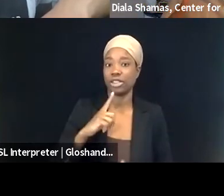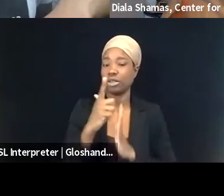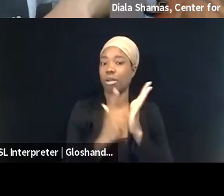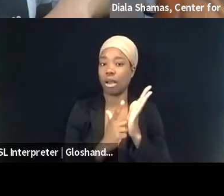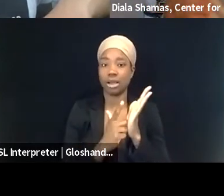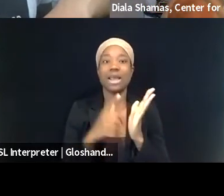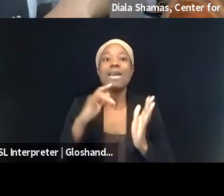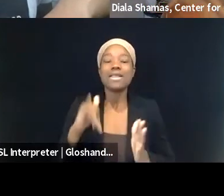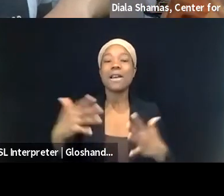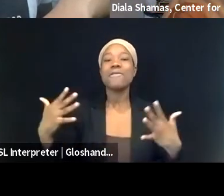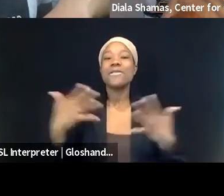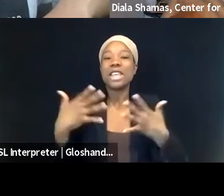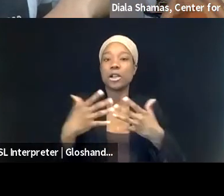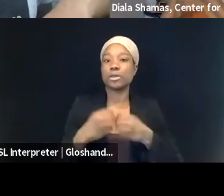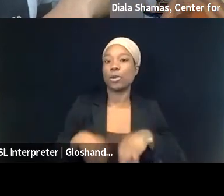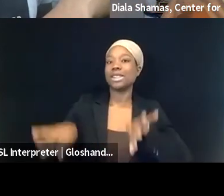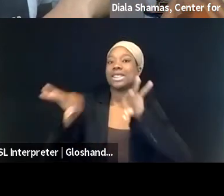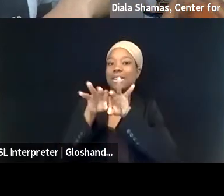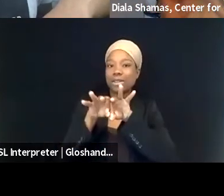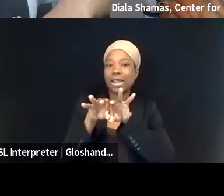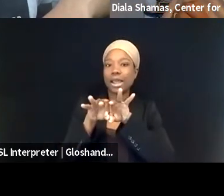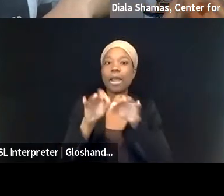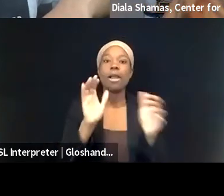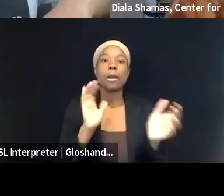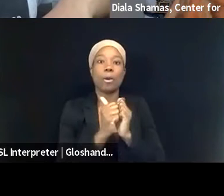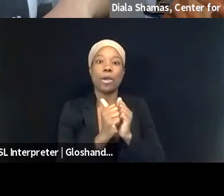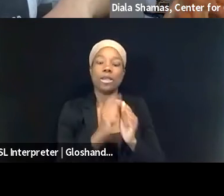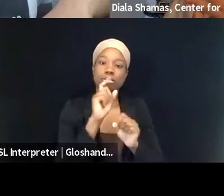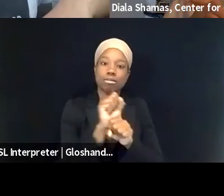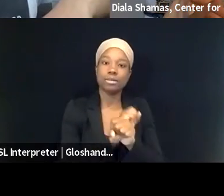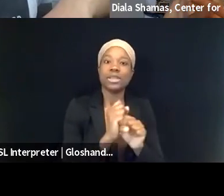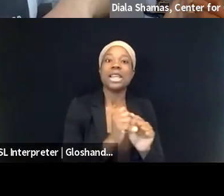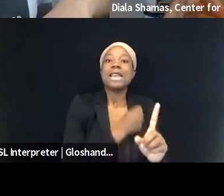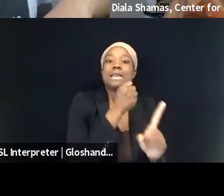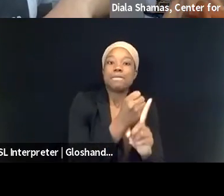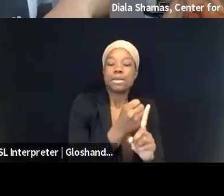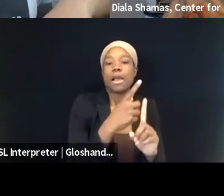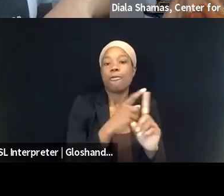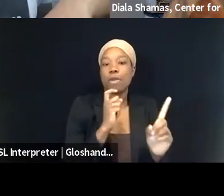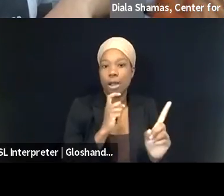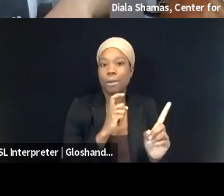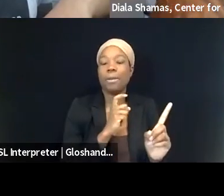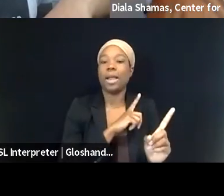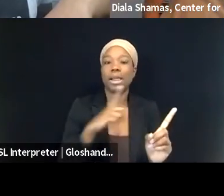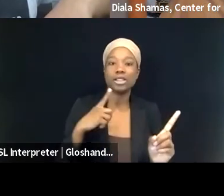the actual concrete impact of legislations and lawsuits. It's the fact that people know that it's out there,